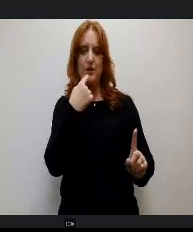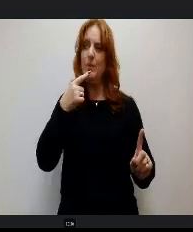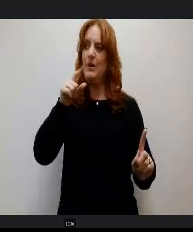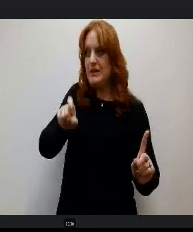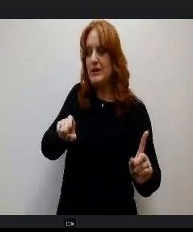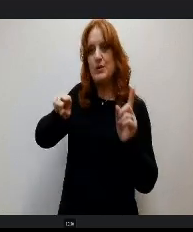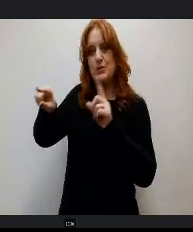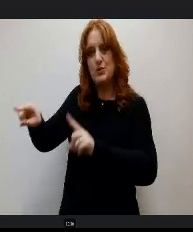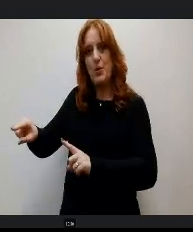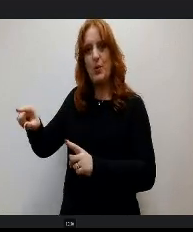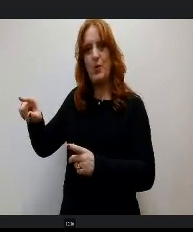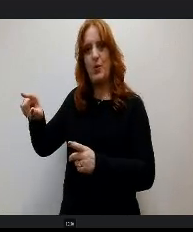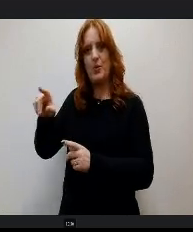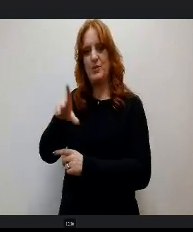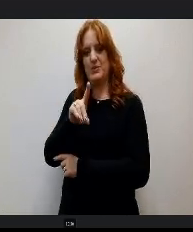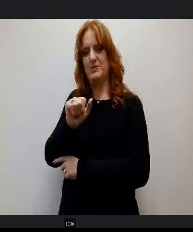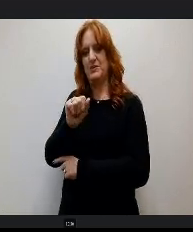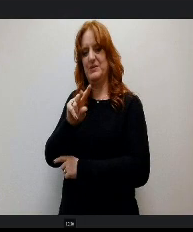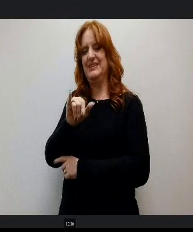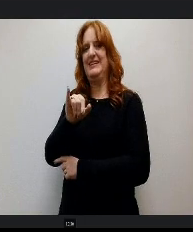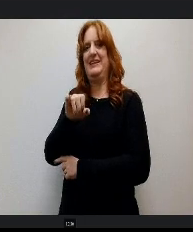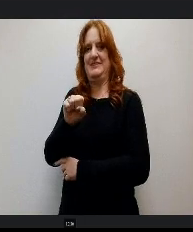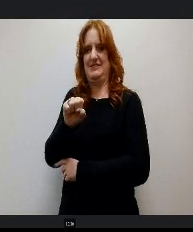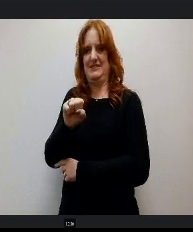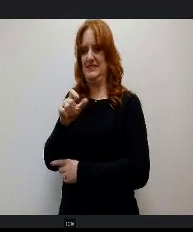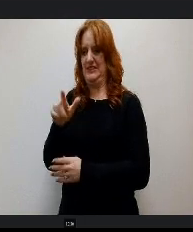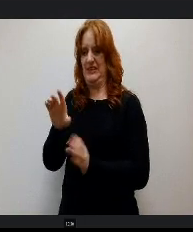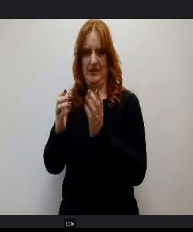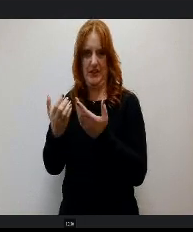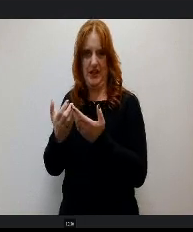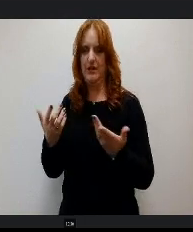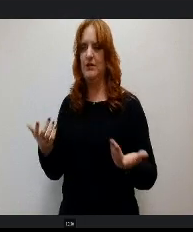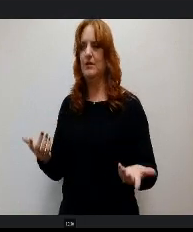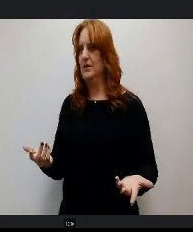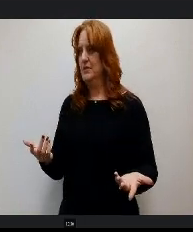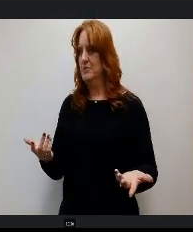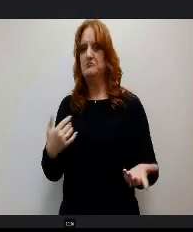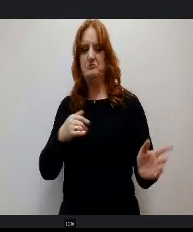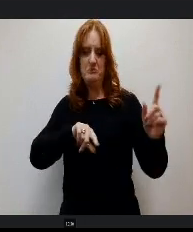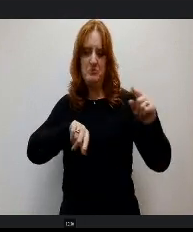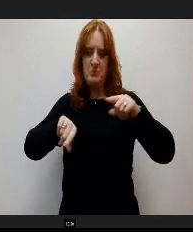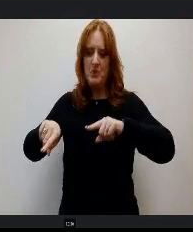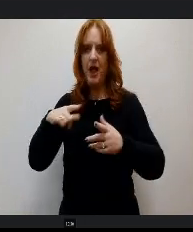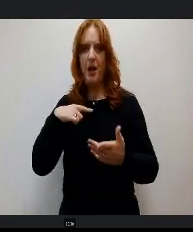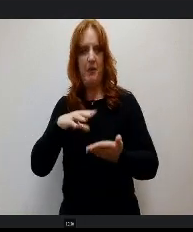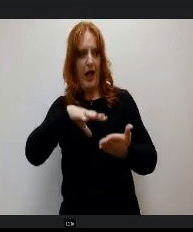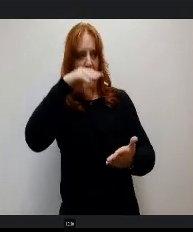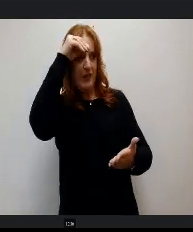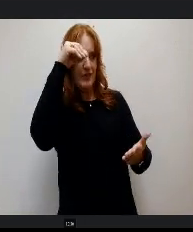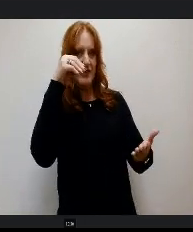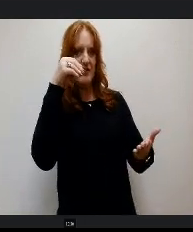to Ms. Davis's class, we just have to. So we went there and then I I learned all about Tiffany Davis. She's amazing.